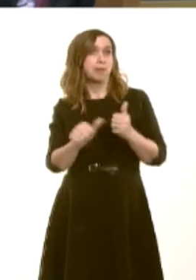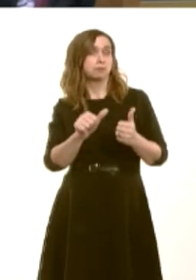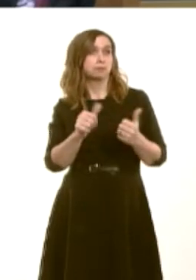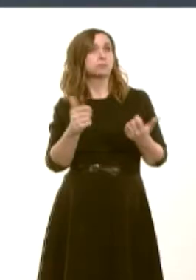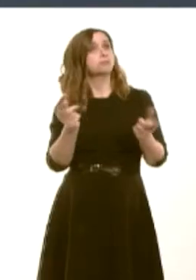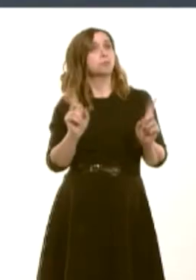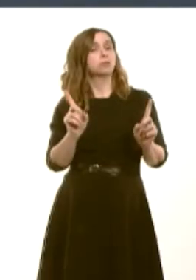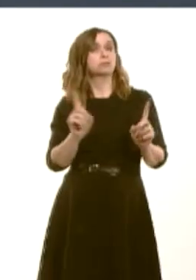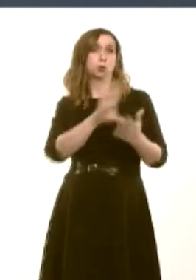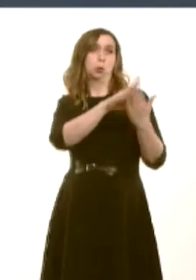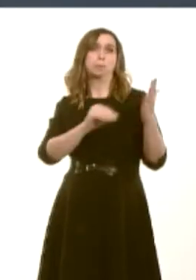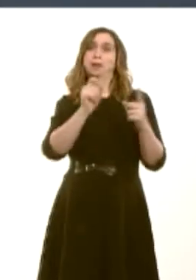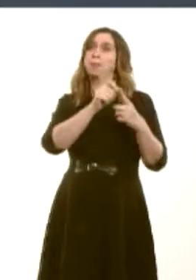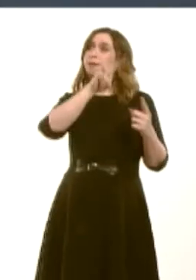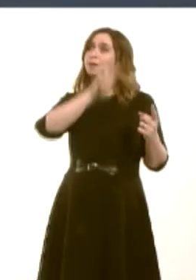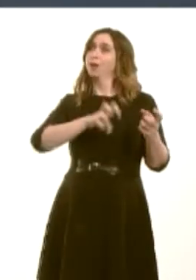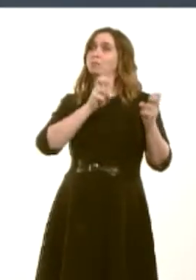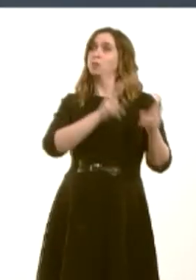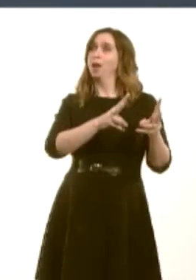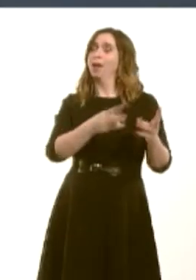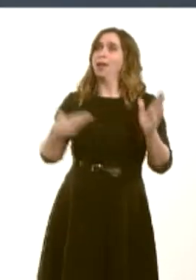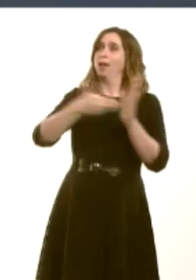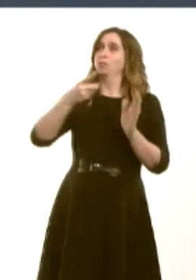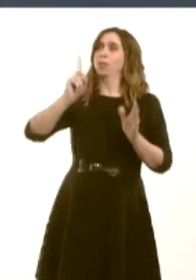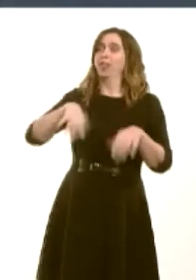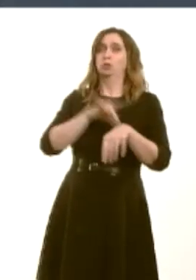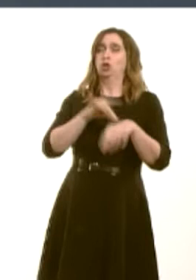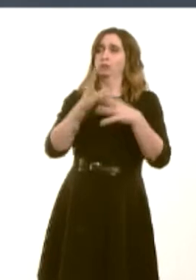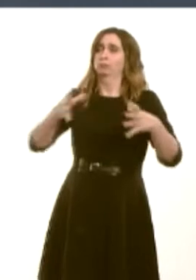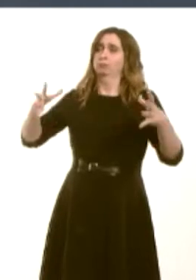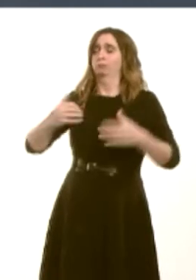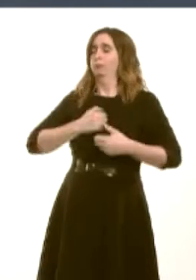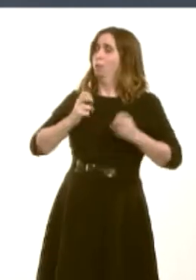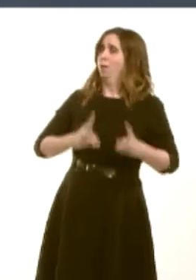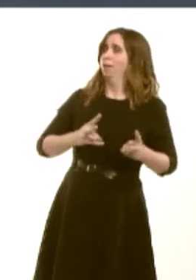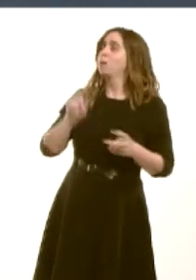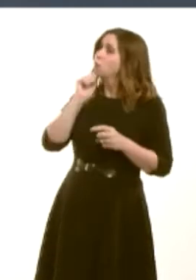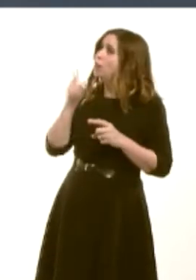Cymruís policy of employing 1,000 extra doctors. Will you increase the training places available,